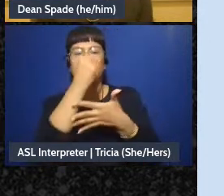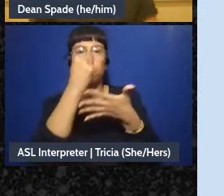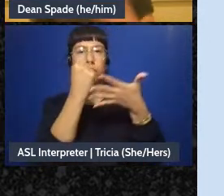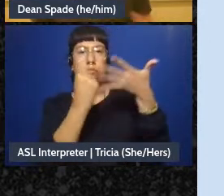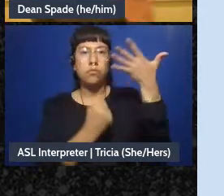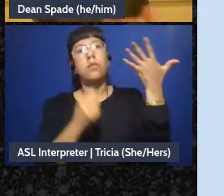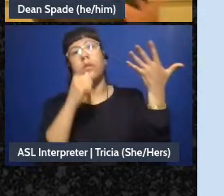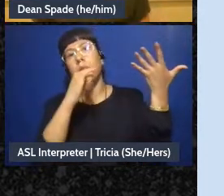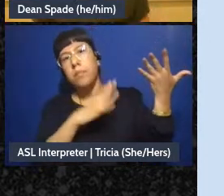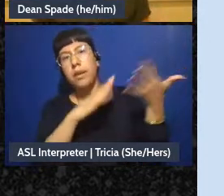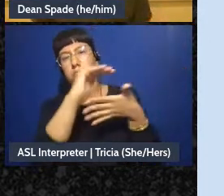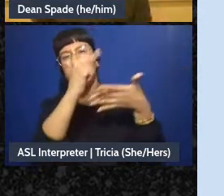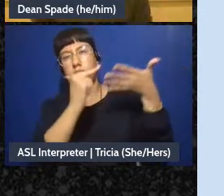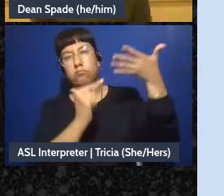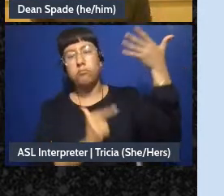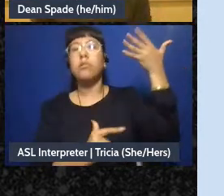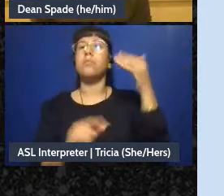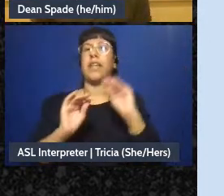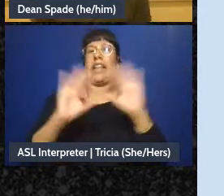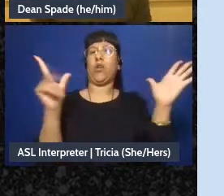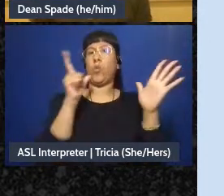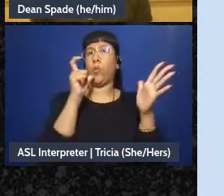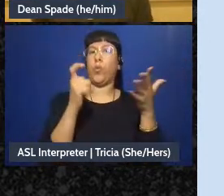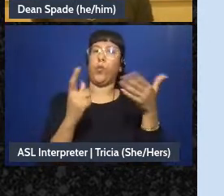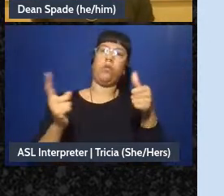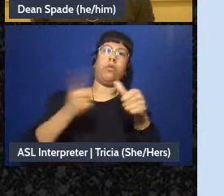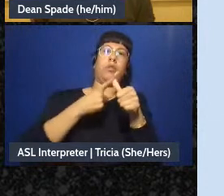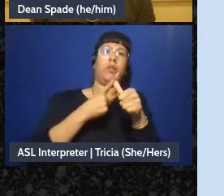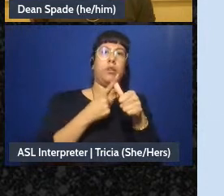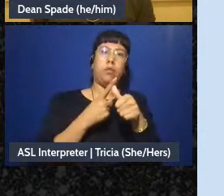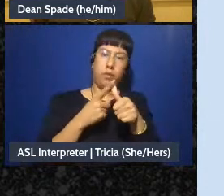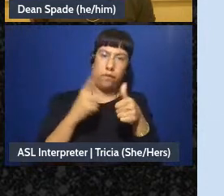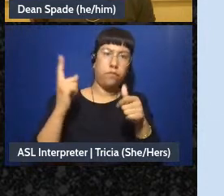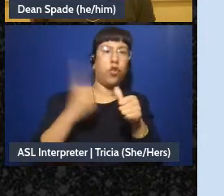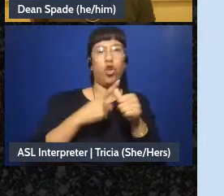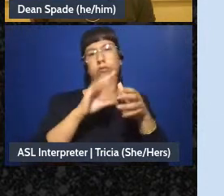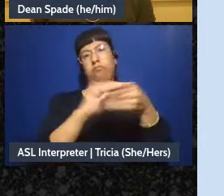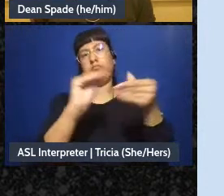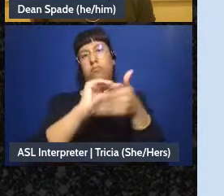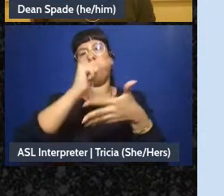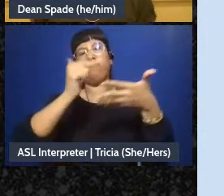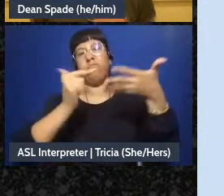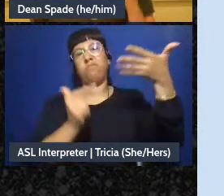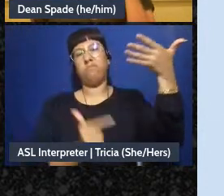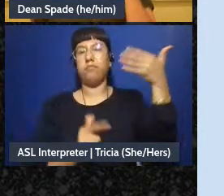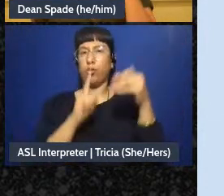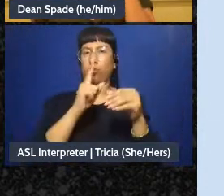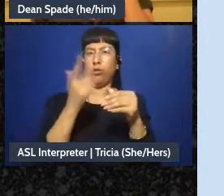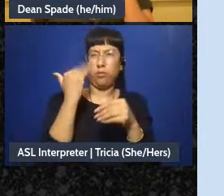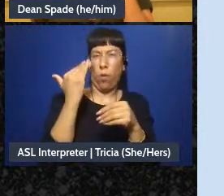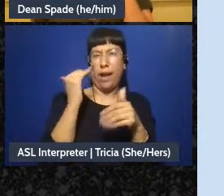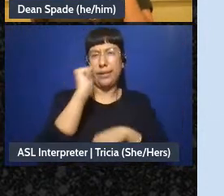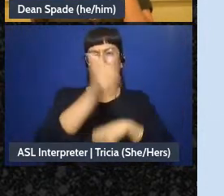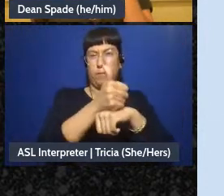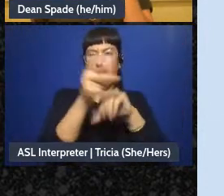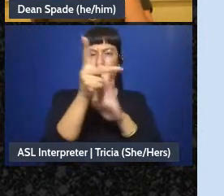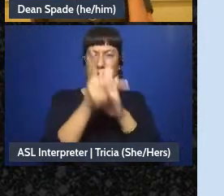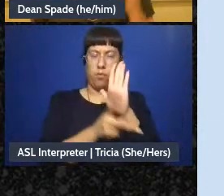wanting to do that and why so that people get that principle. Um, having time, keeping-scribing